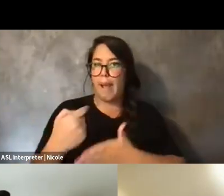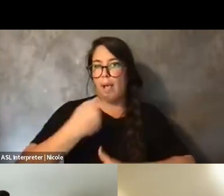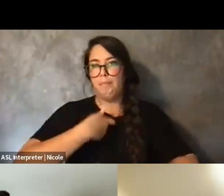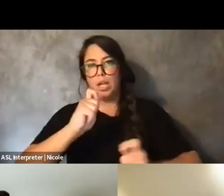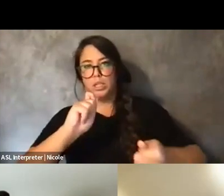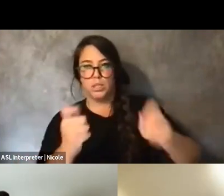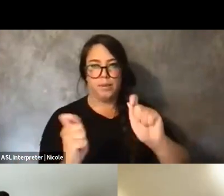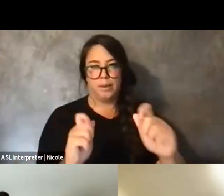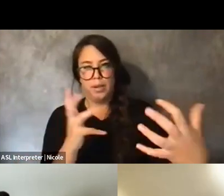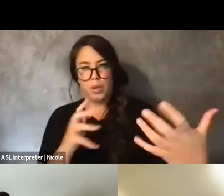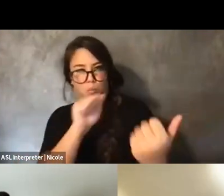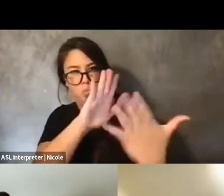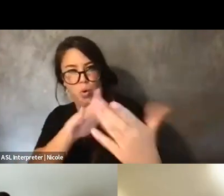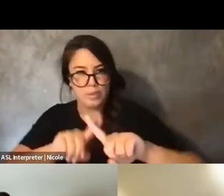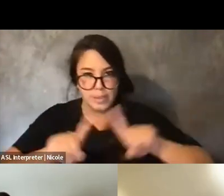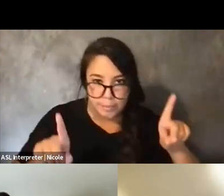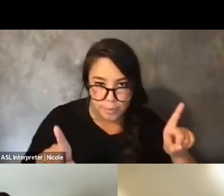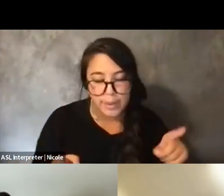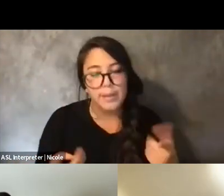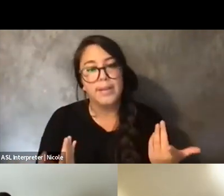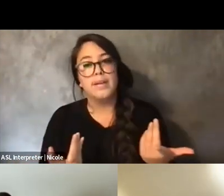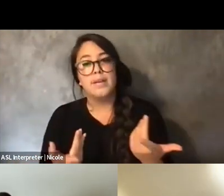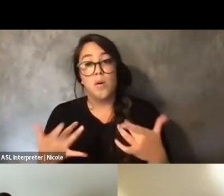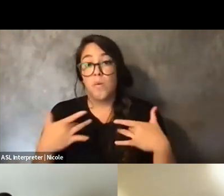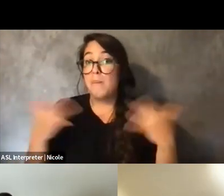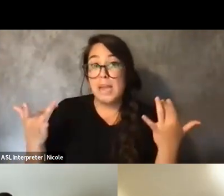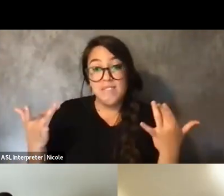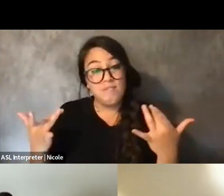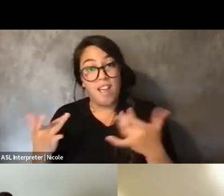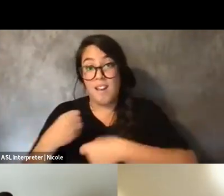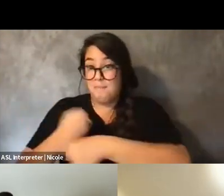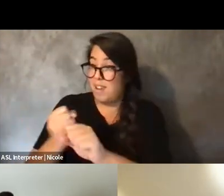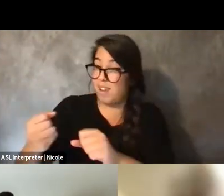of the event, but being a part of the, like, event making process and/or like preprocess